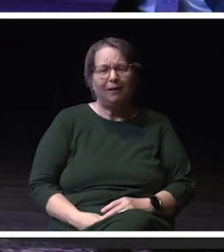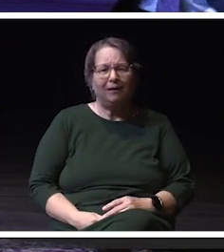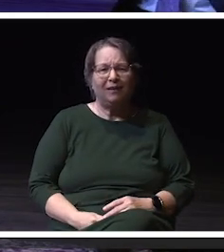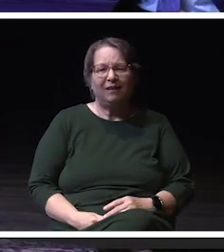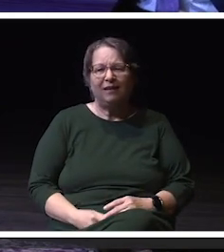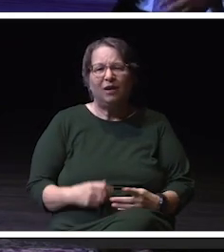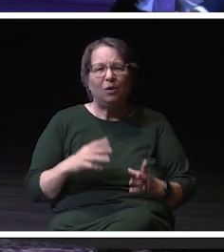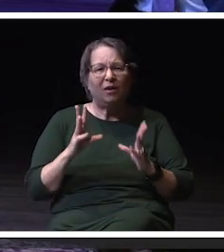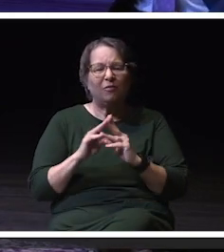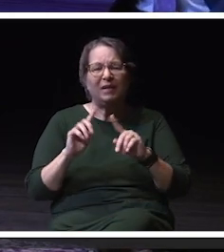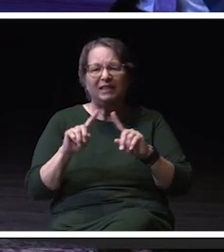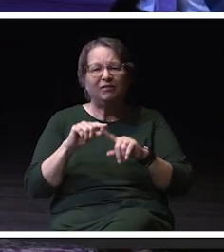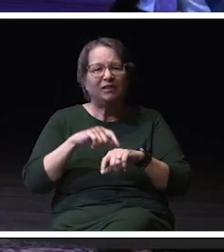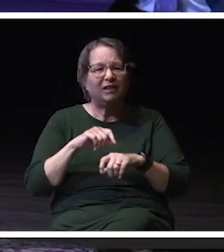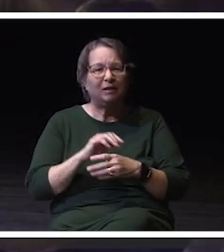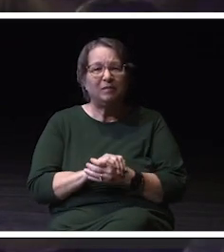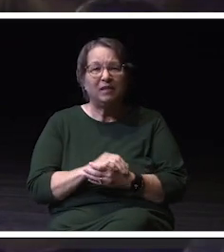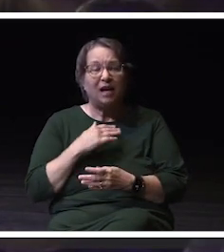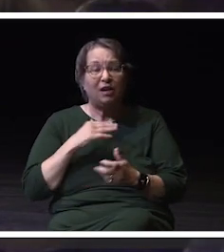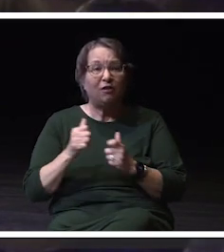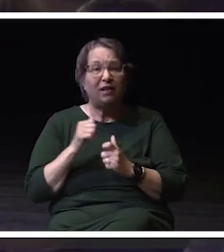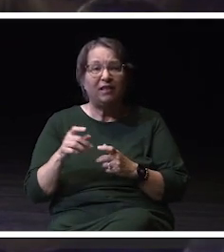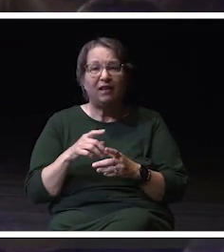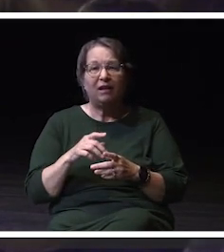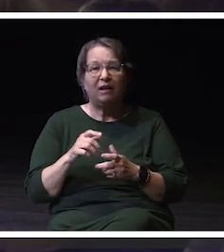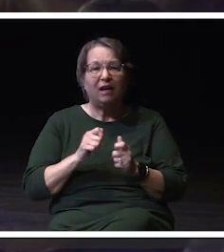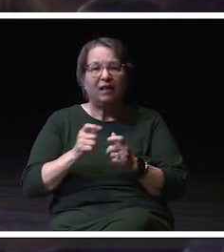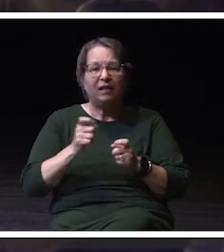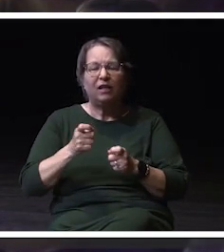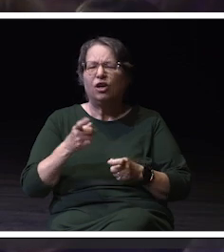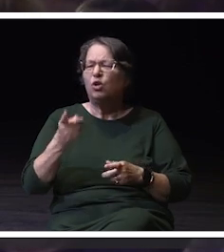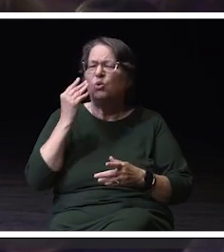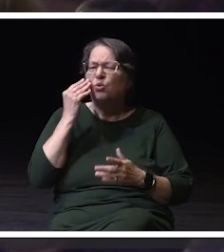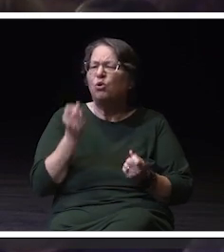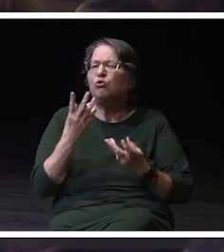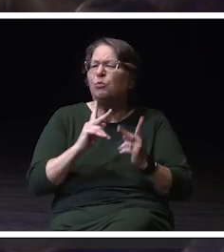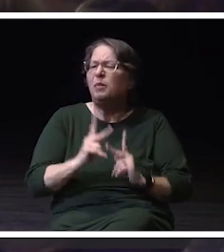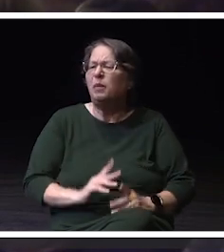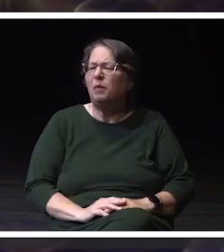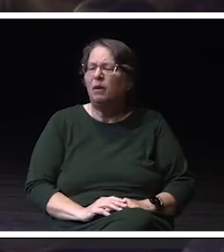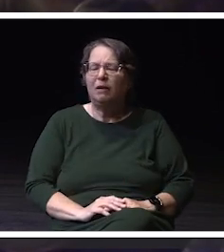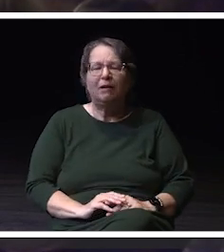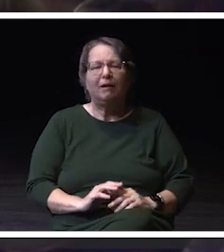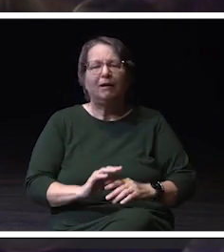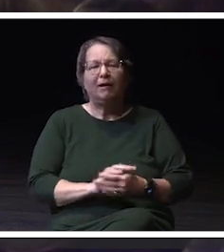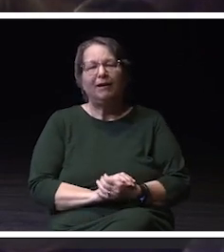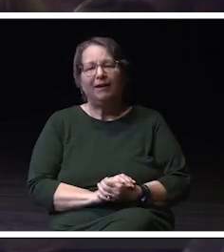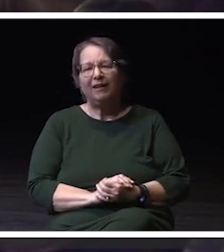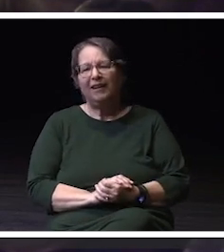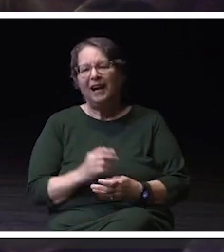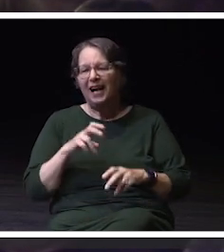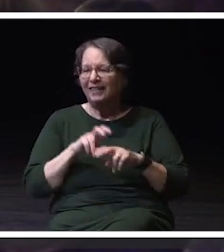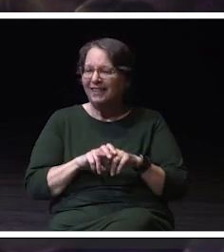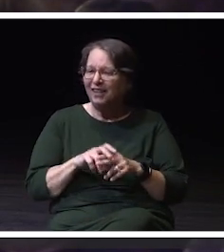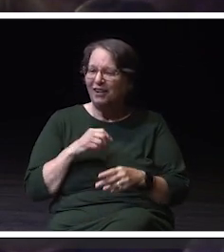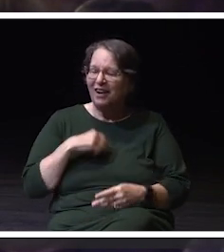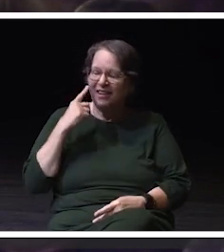I know the athletic director, too. He's like, you know, too many people. But. But I sat there, and I sat there and I had to think to myself though, and I'm like, wow.